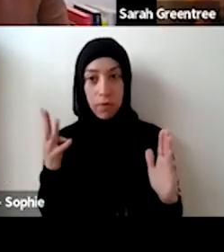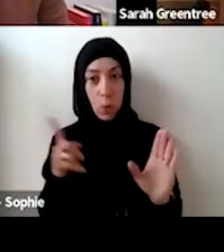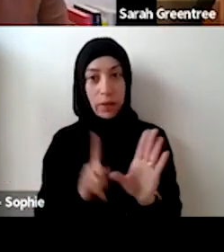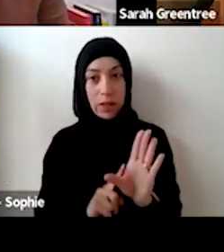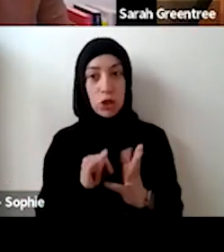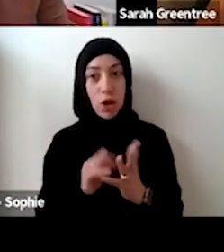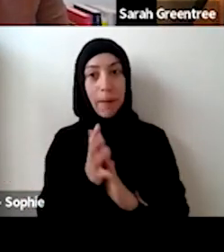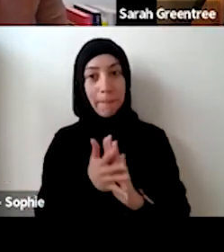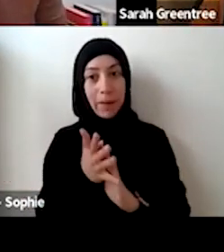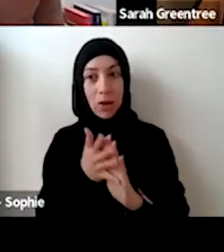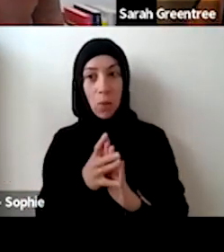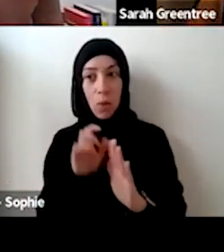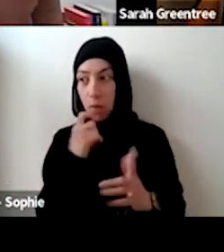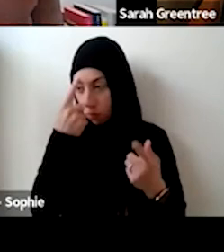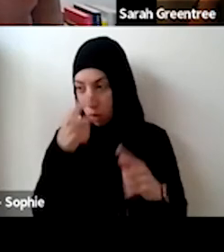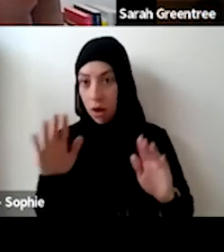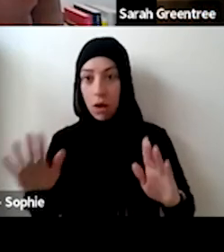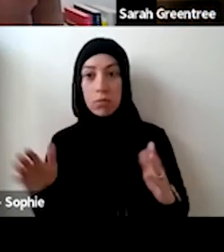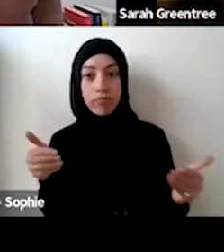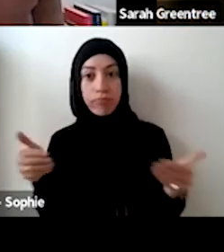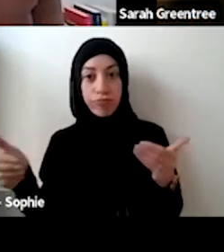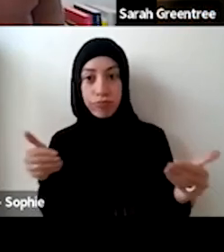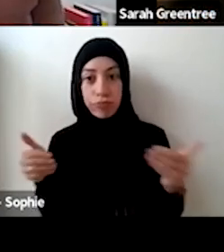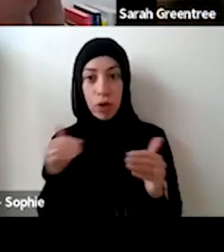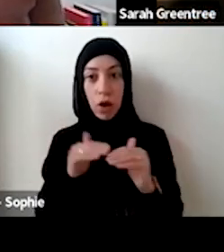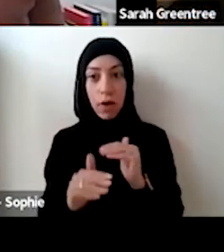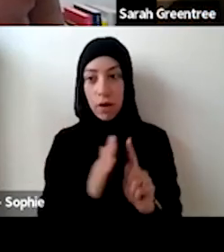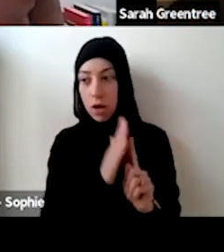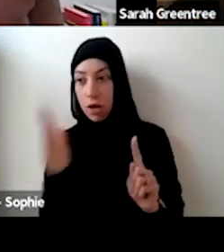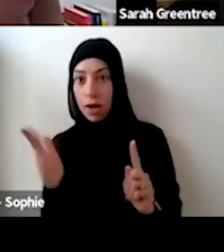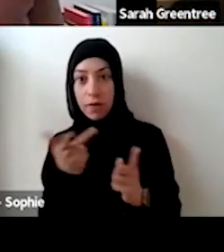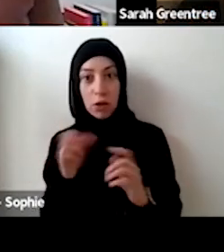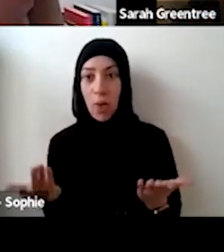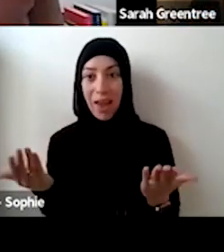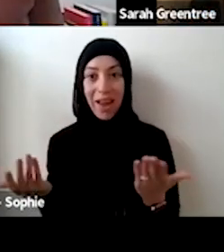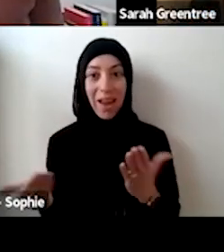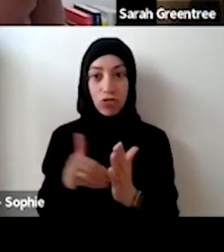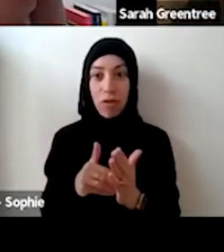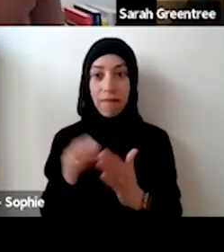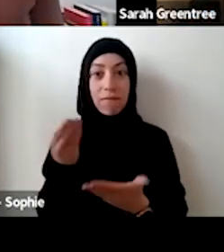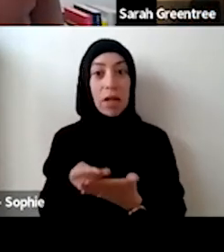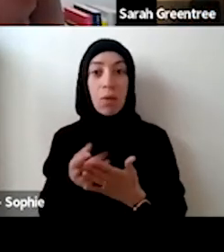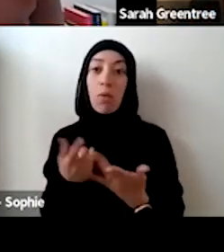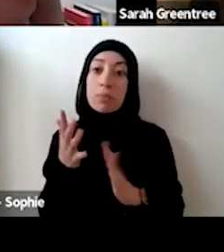operating on the on the basis that time, and so we are operating on the basis that there isn't any extra funding coming into it, which of course means it's going to be extremely competitive, and we get